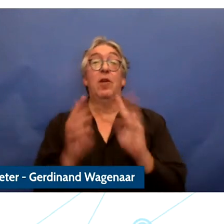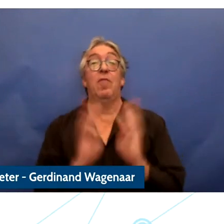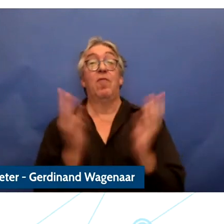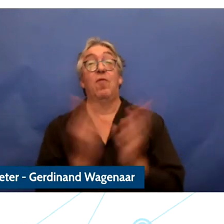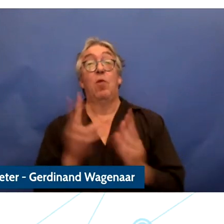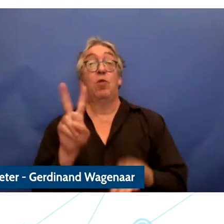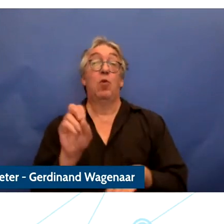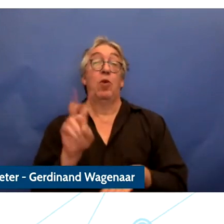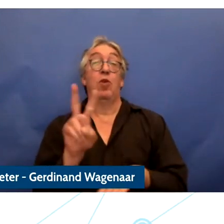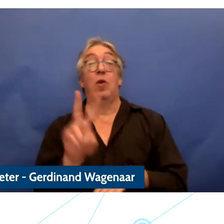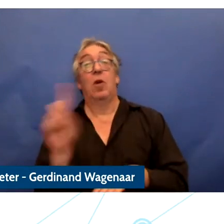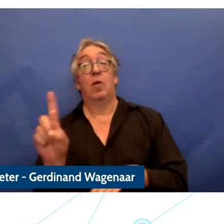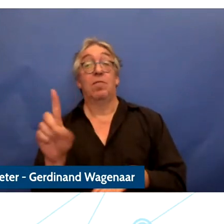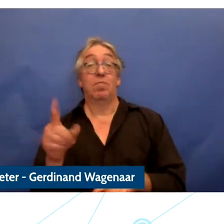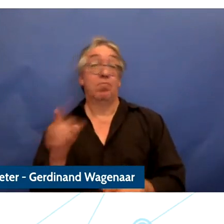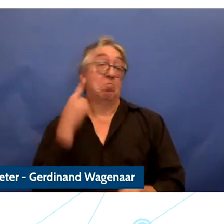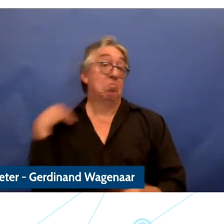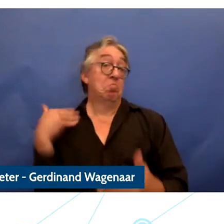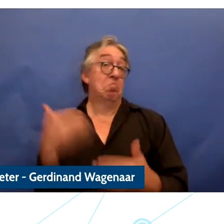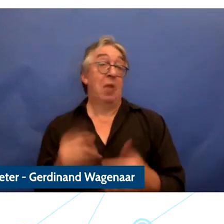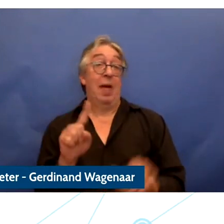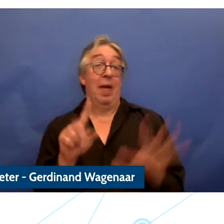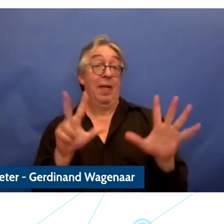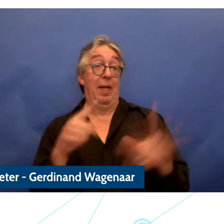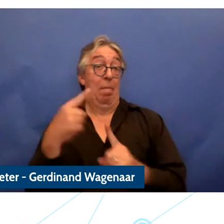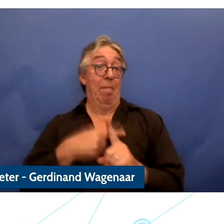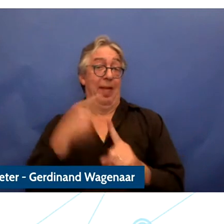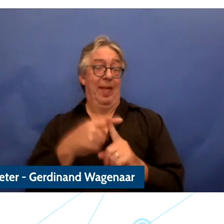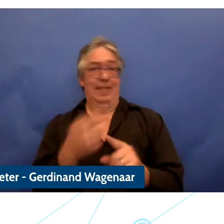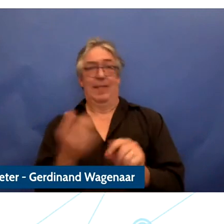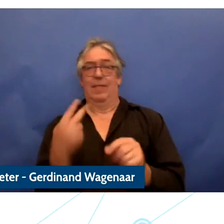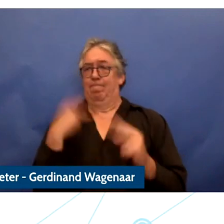the past 18 months has highlighted the importance of technology in all our